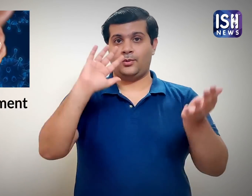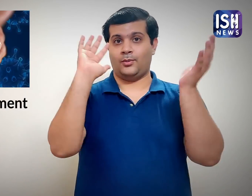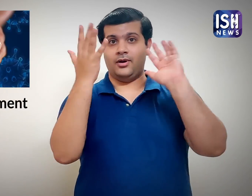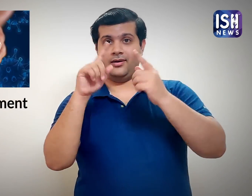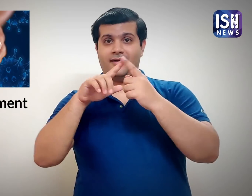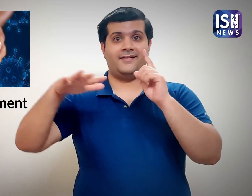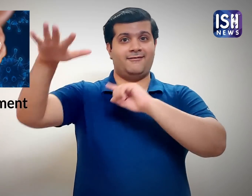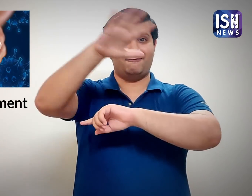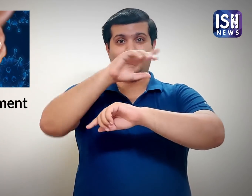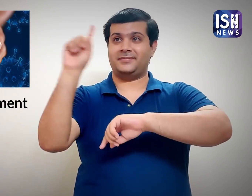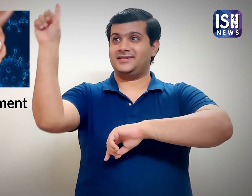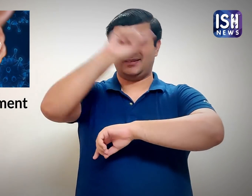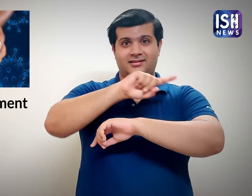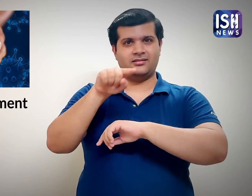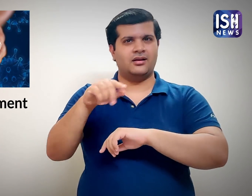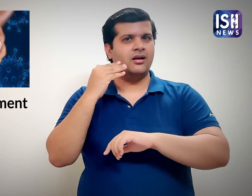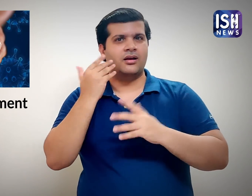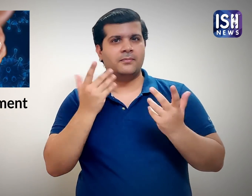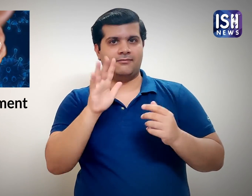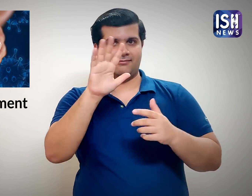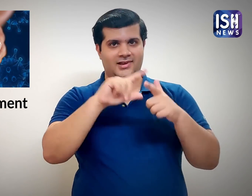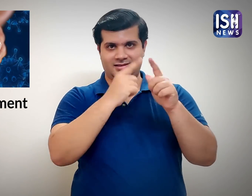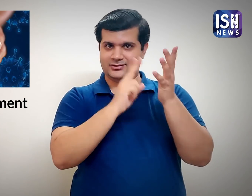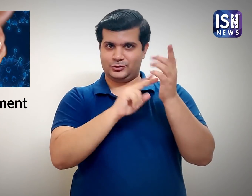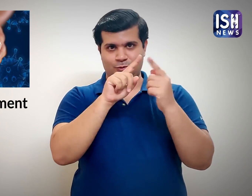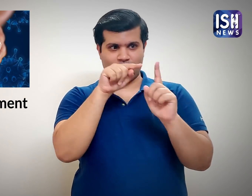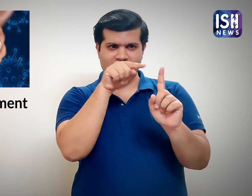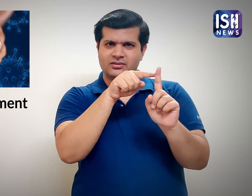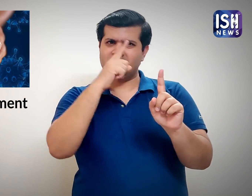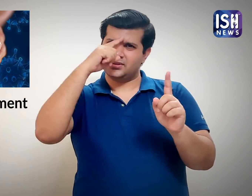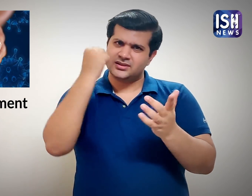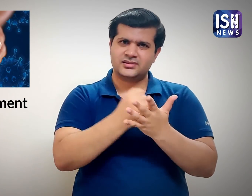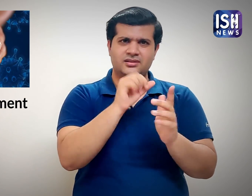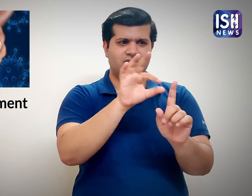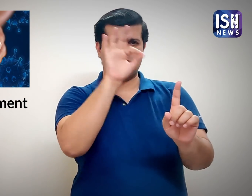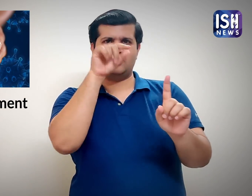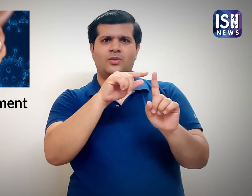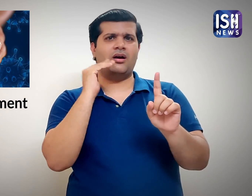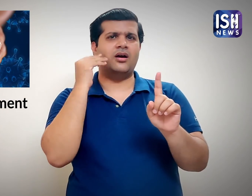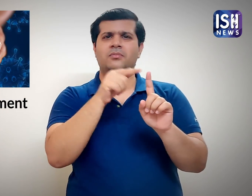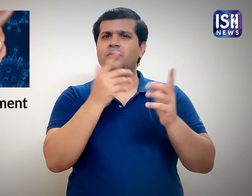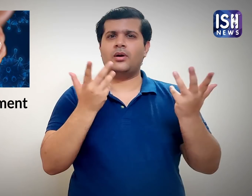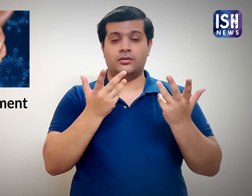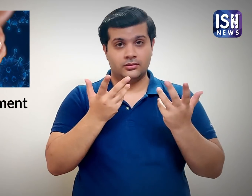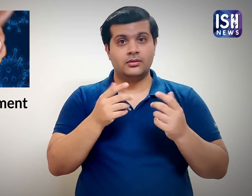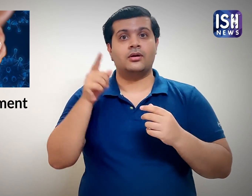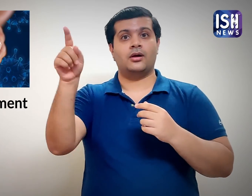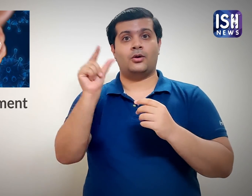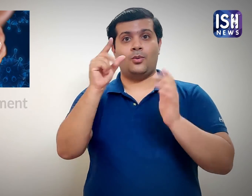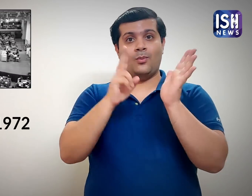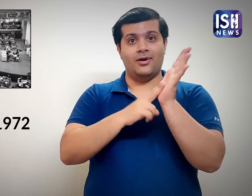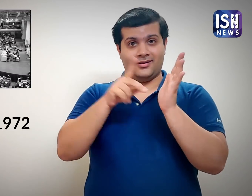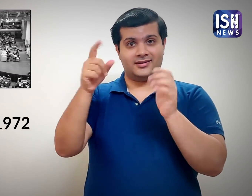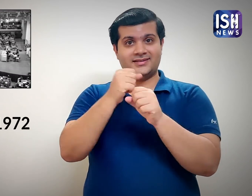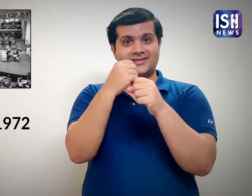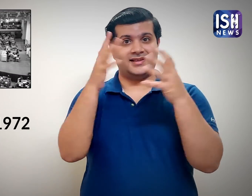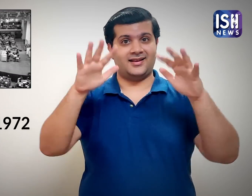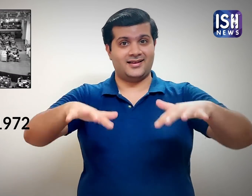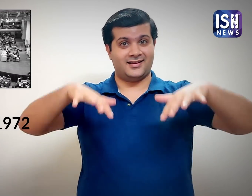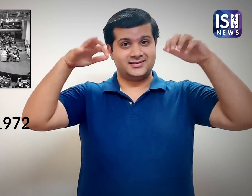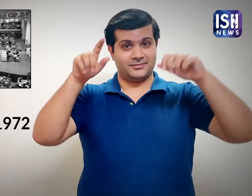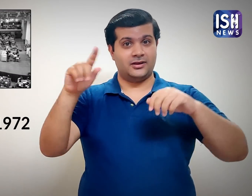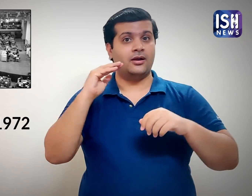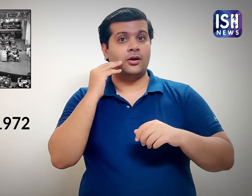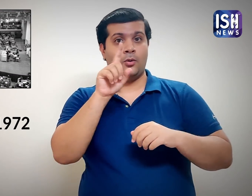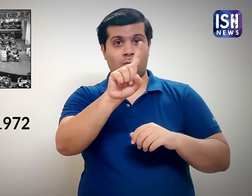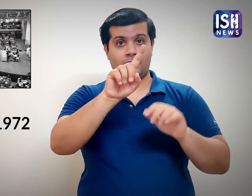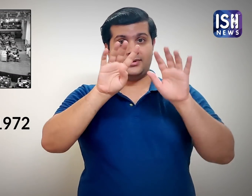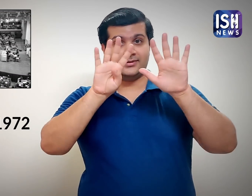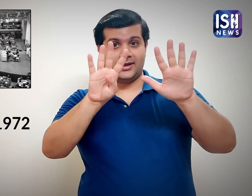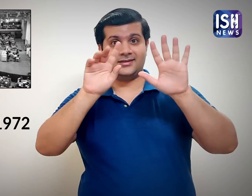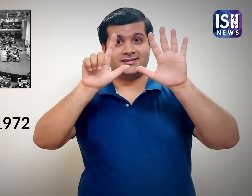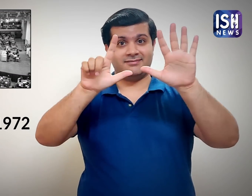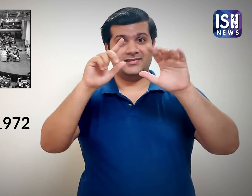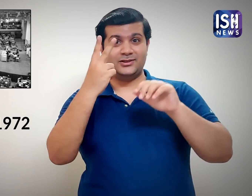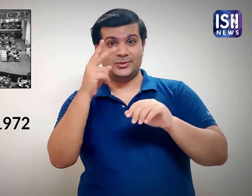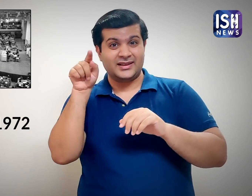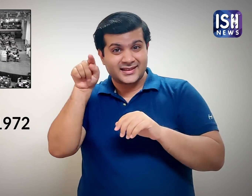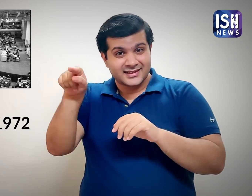The 5th June was decided as World Environment Day by the UN General Assembly in 1972,